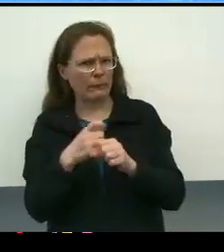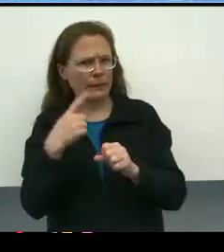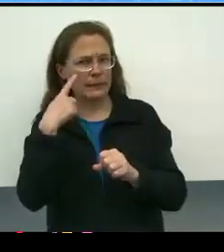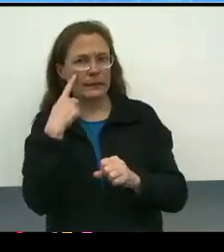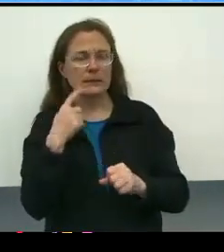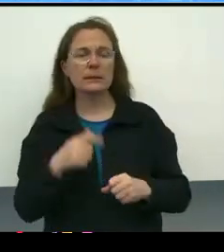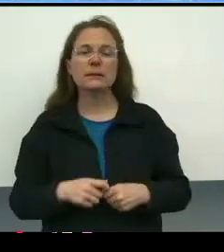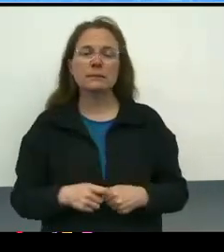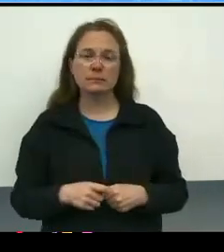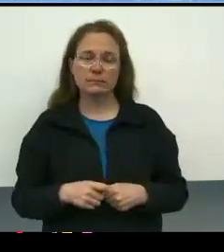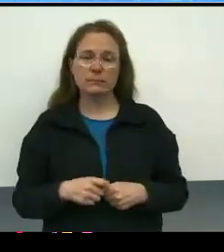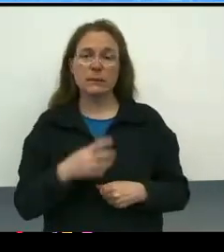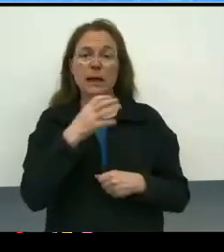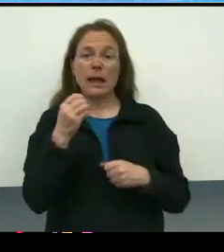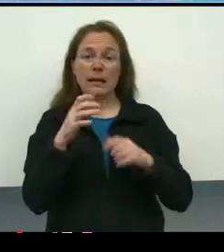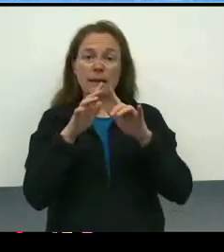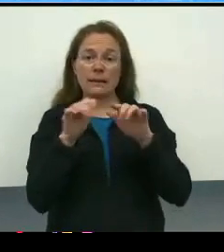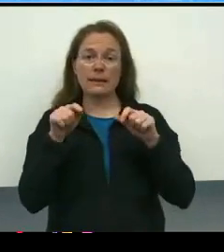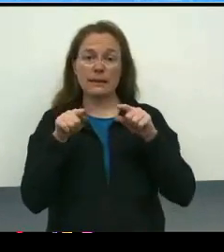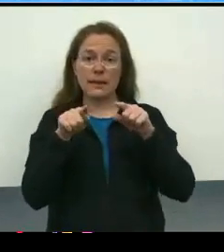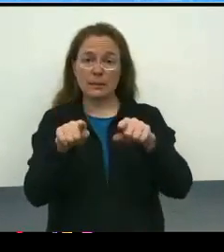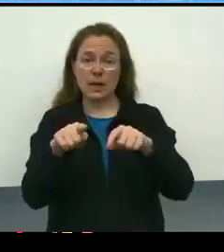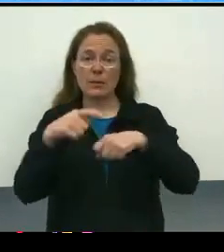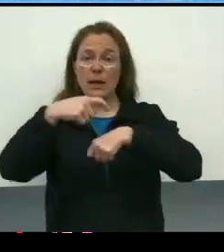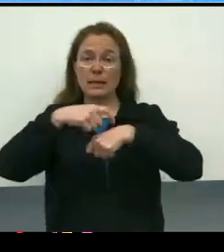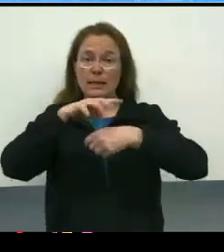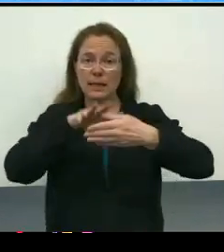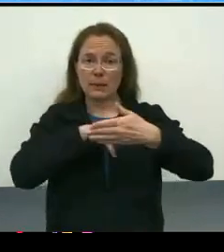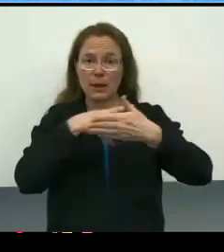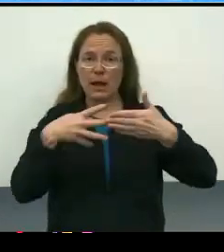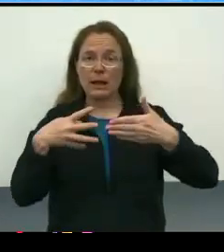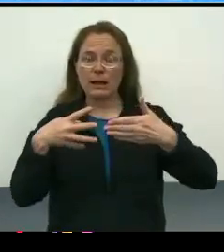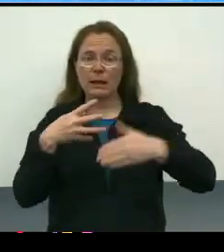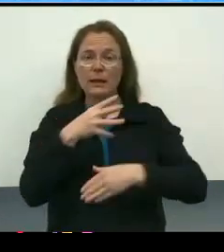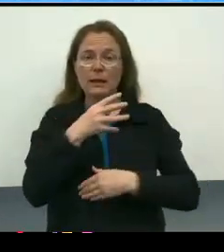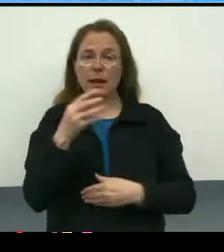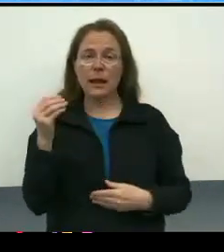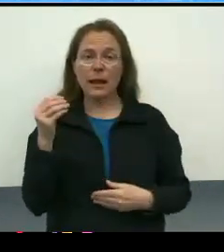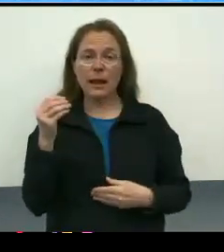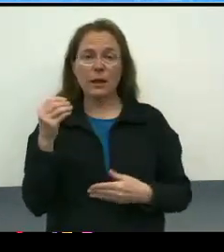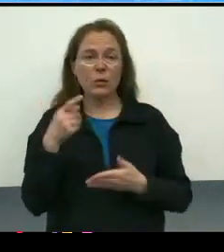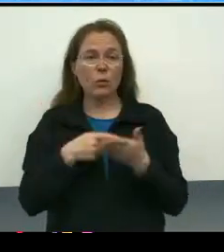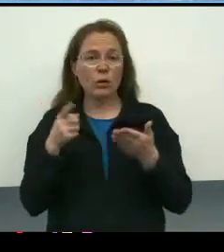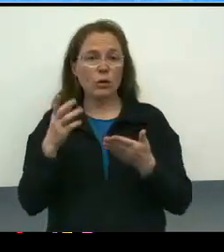In parallel with the timelines and as recommendations come forward,